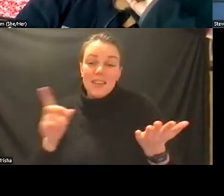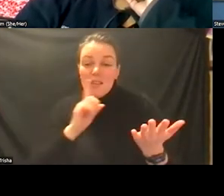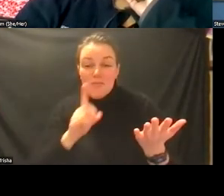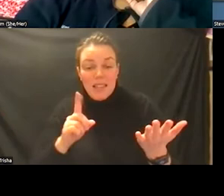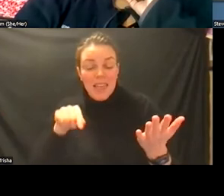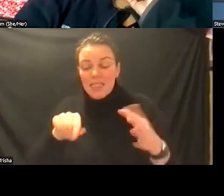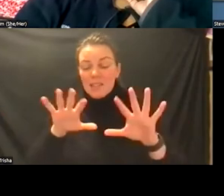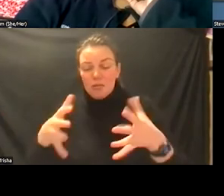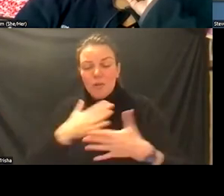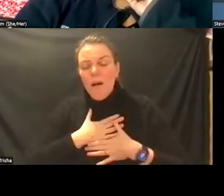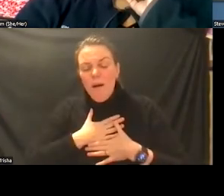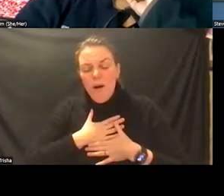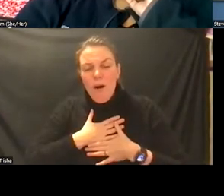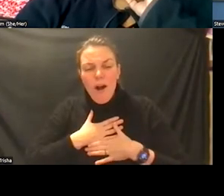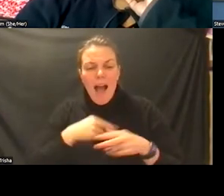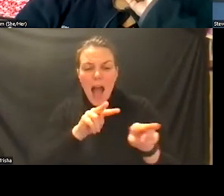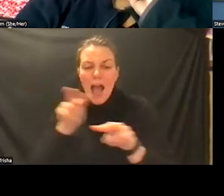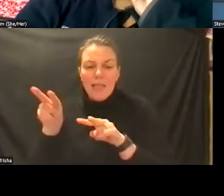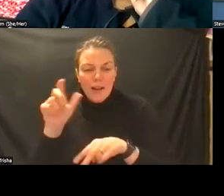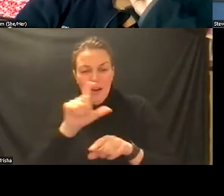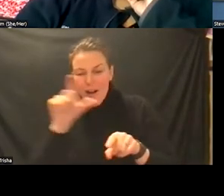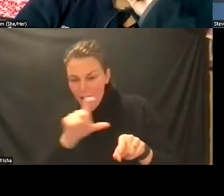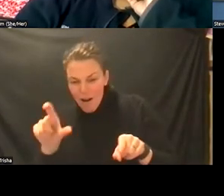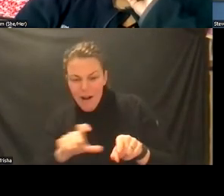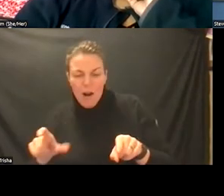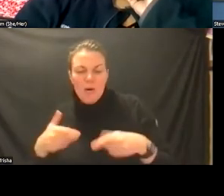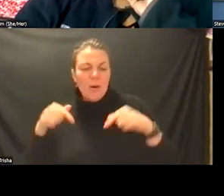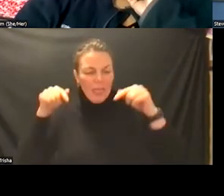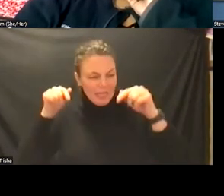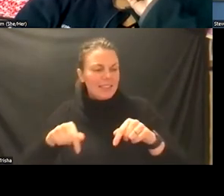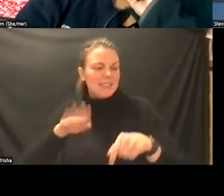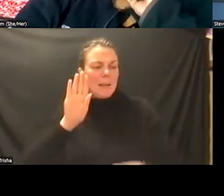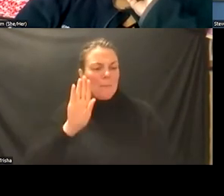i look at this group and there's nothing more biopsychosocial than just looking at what we do